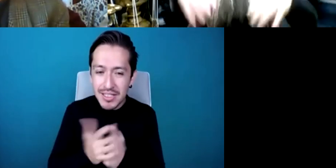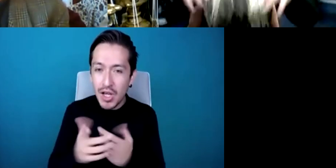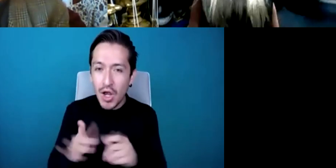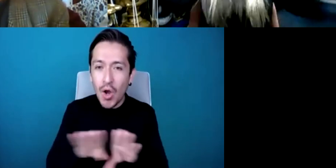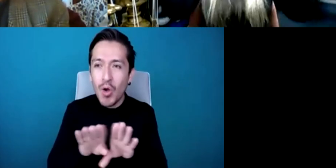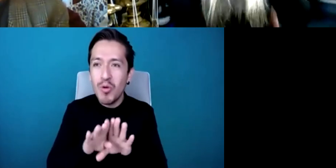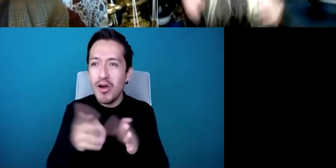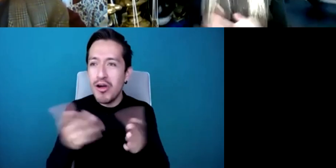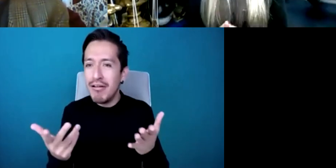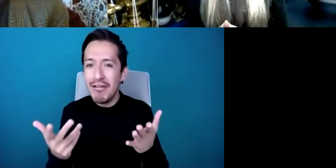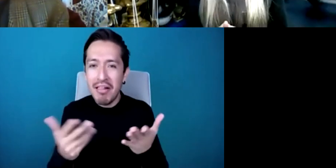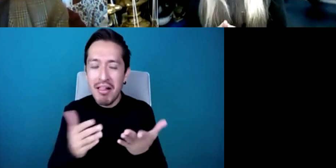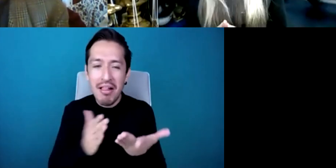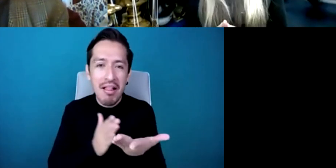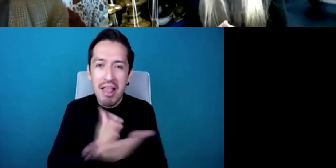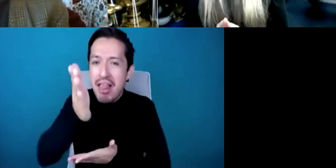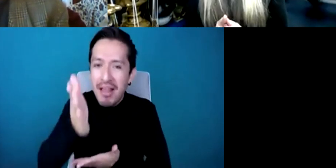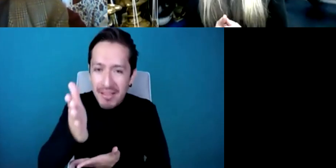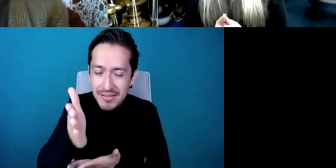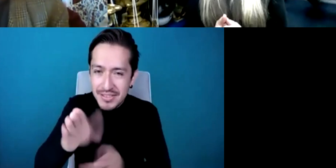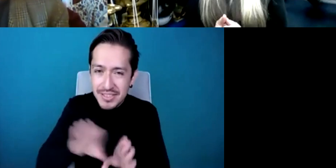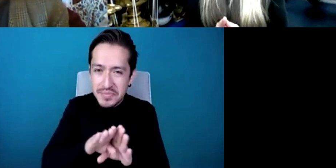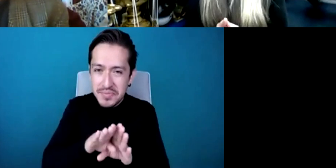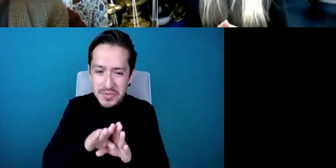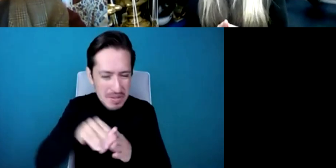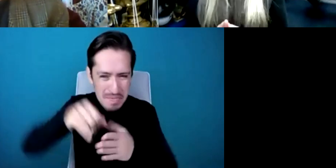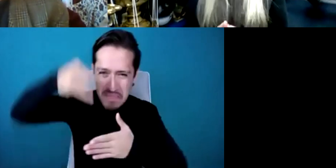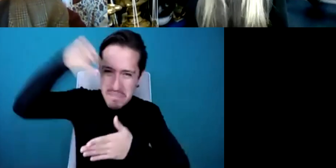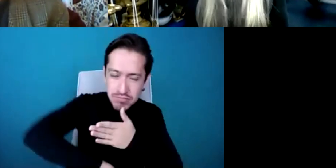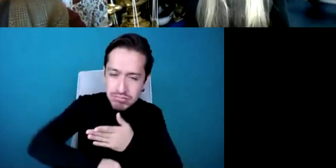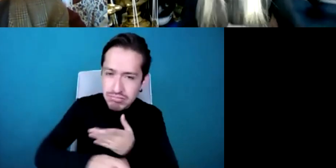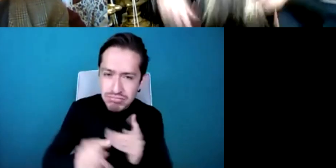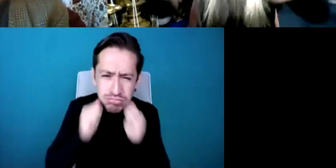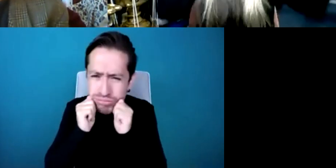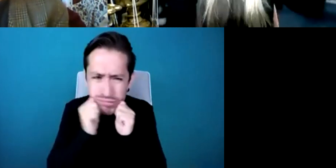and you know things hit you and it's the same with playing a piece of music you think, you know,